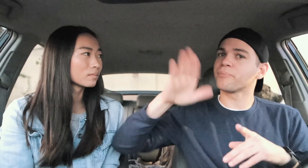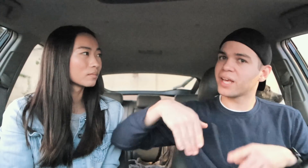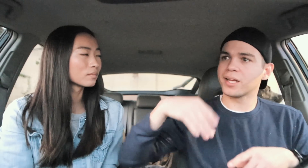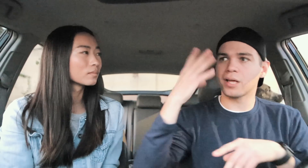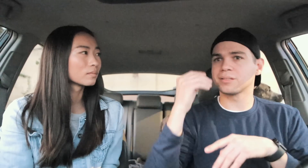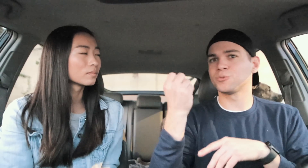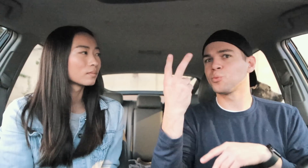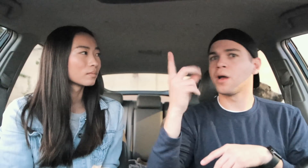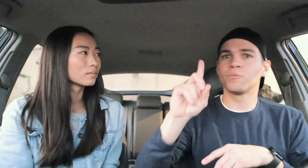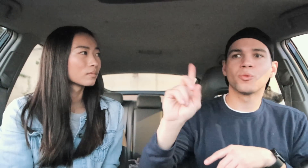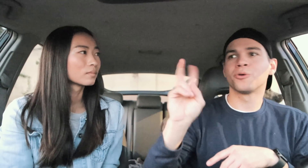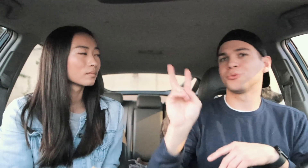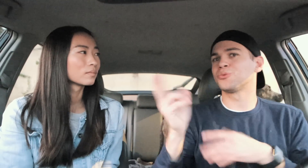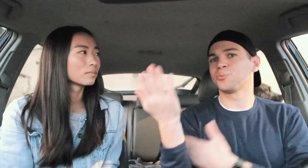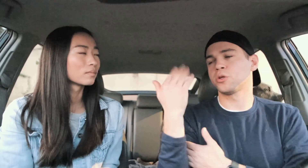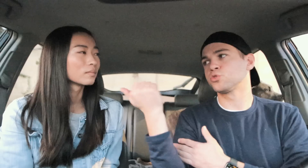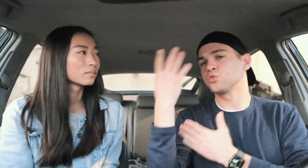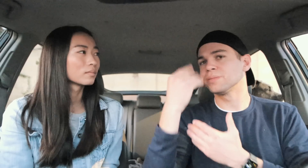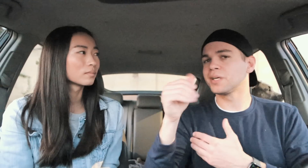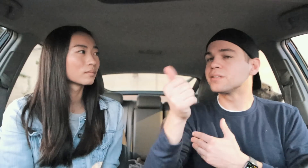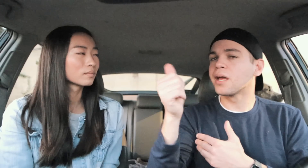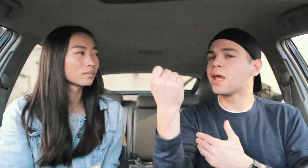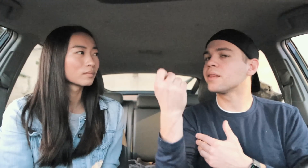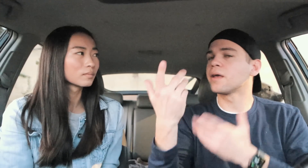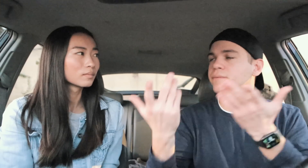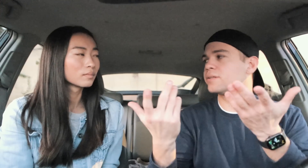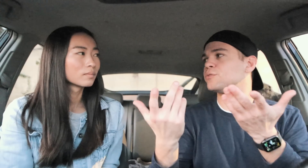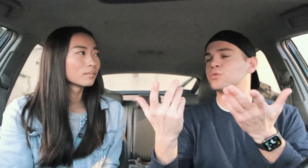I sleep late around 1:00 or 2:00 in the morning she sleeps at 10:00 or 11:00